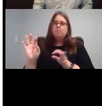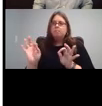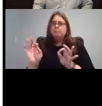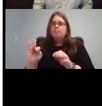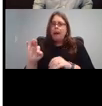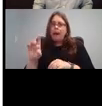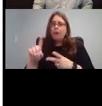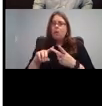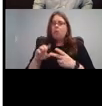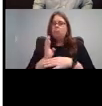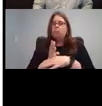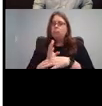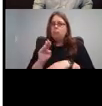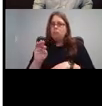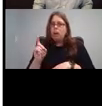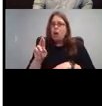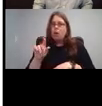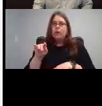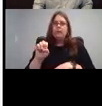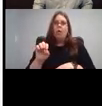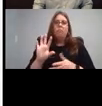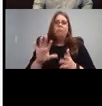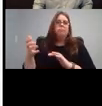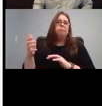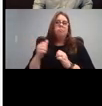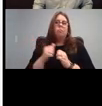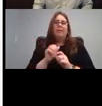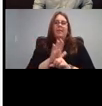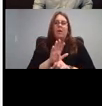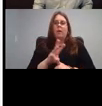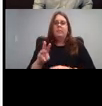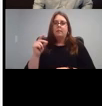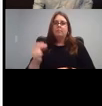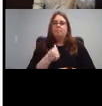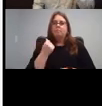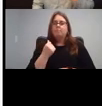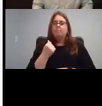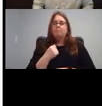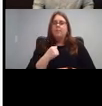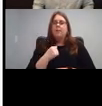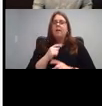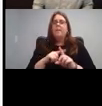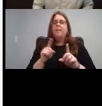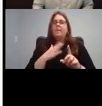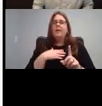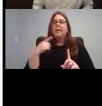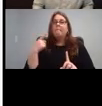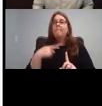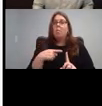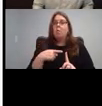moderate, oh, something went on the website. Well. So, point being